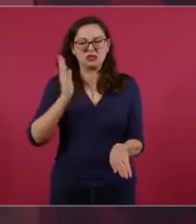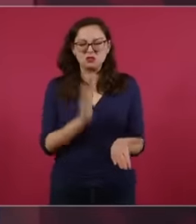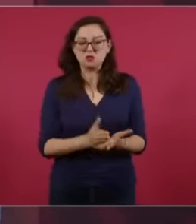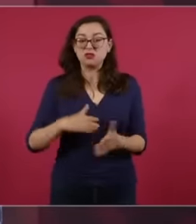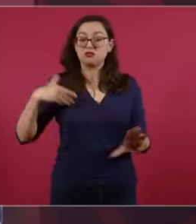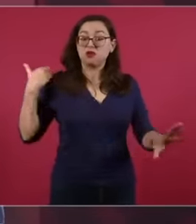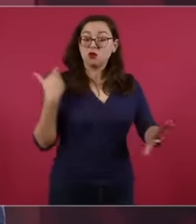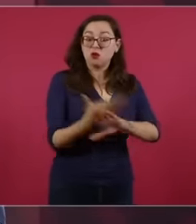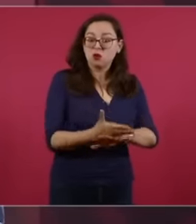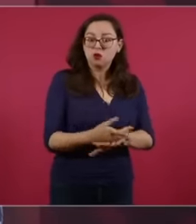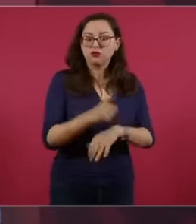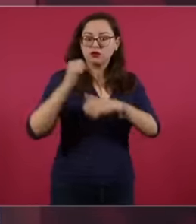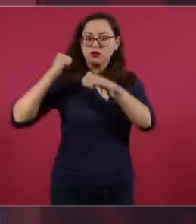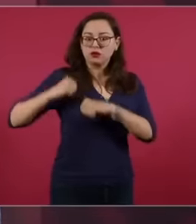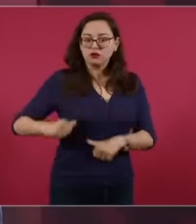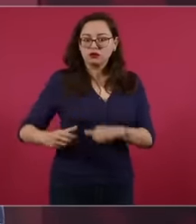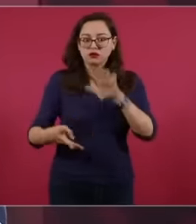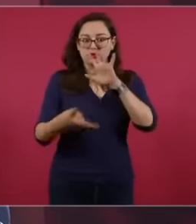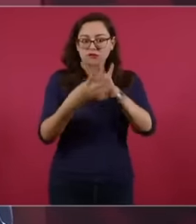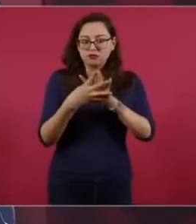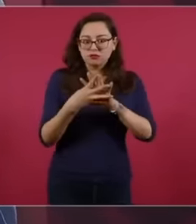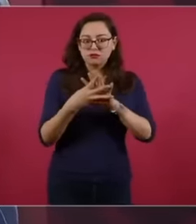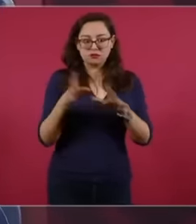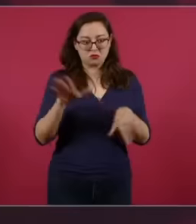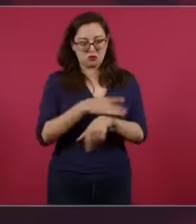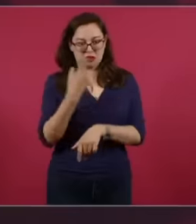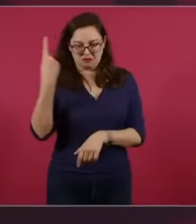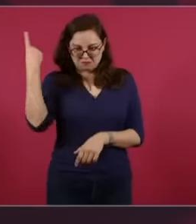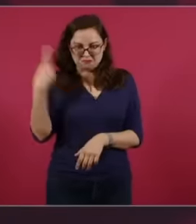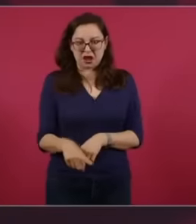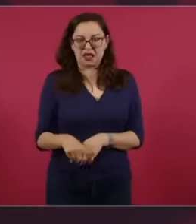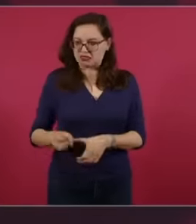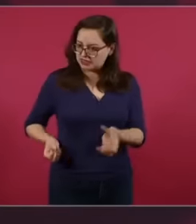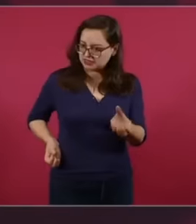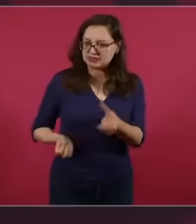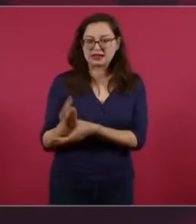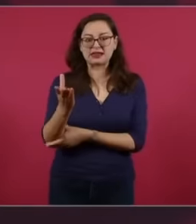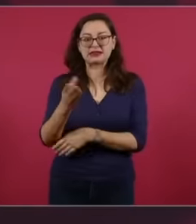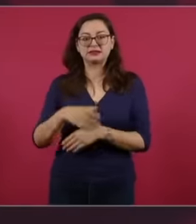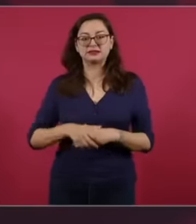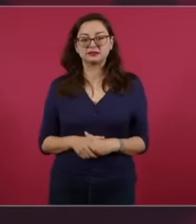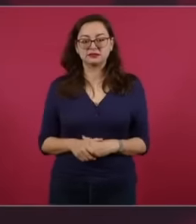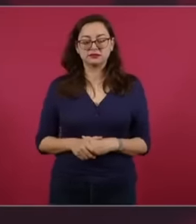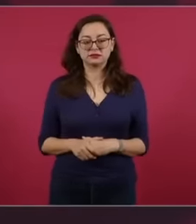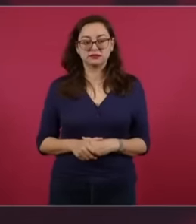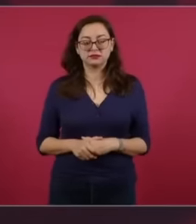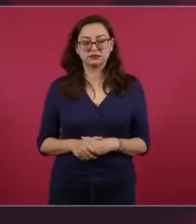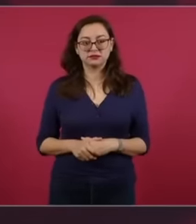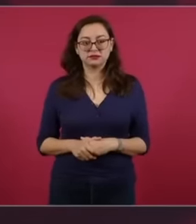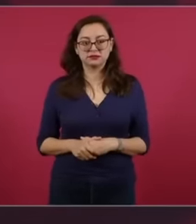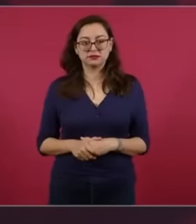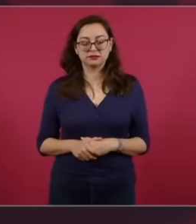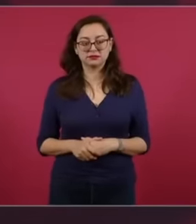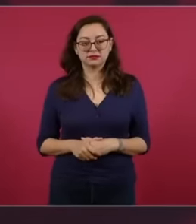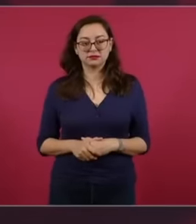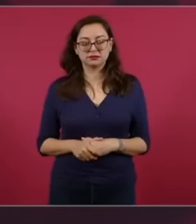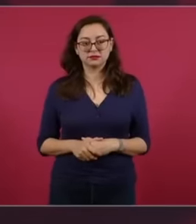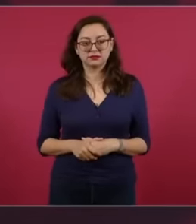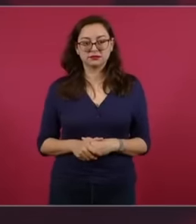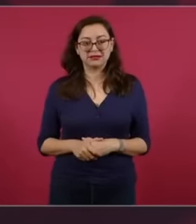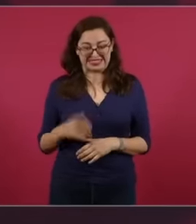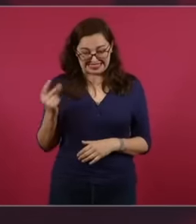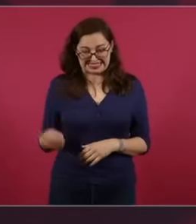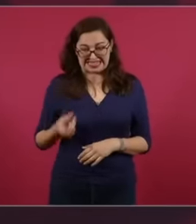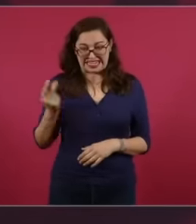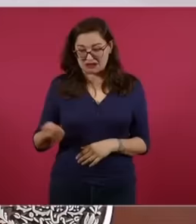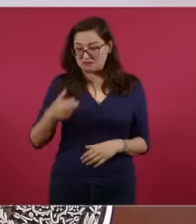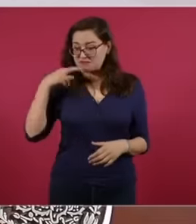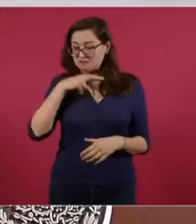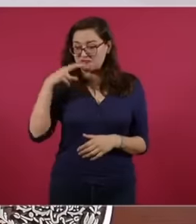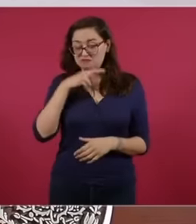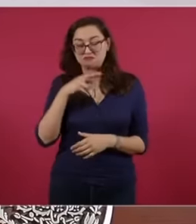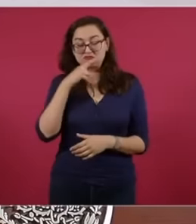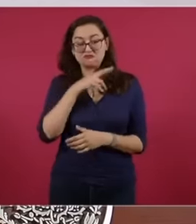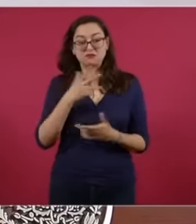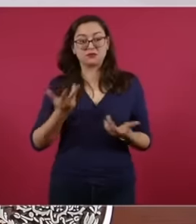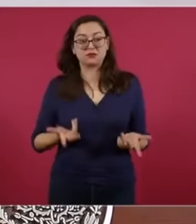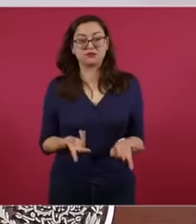he had given as the deadline to release him, I think they fined